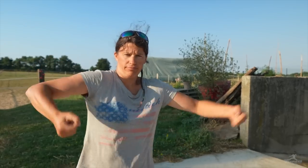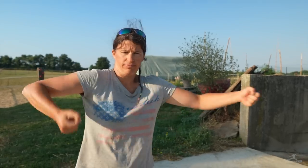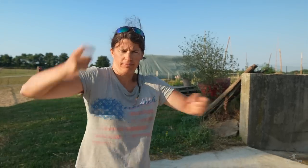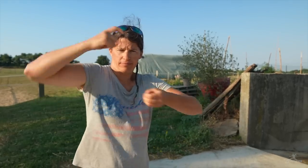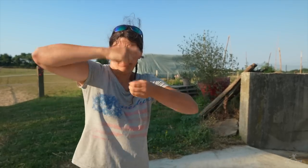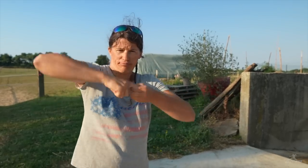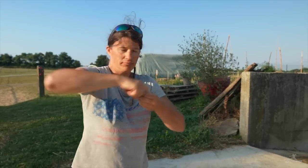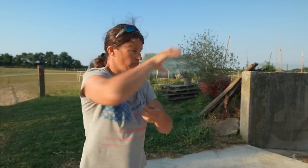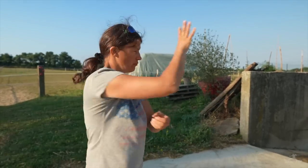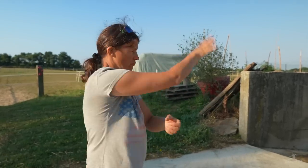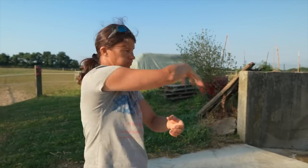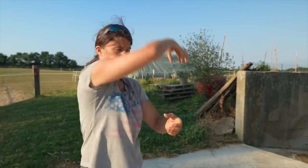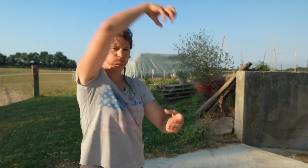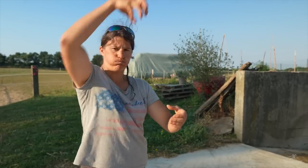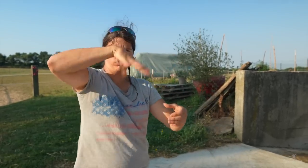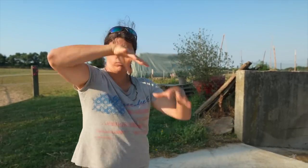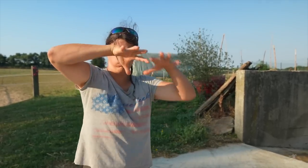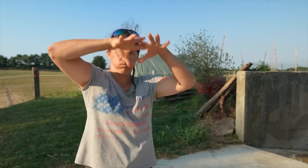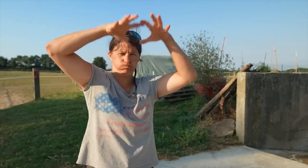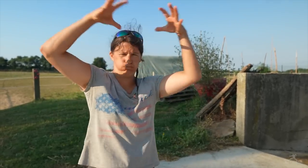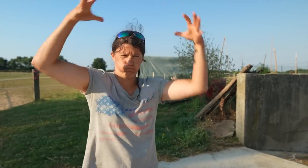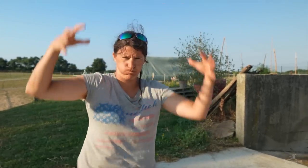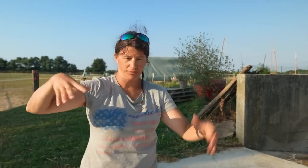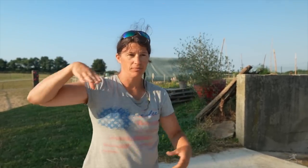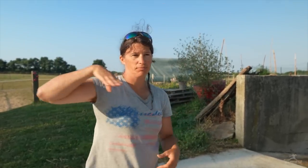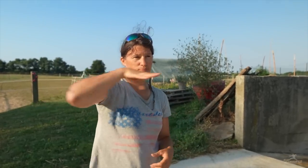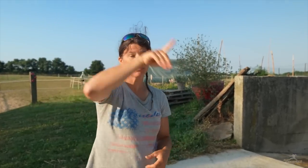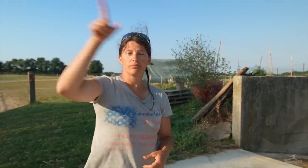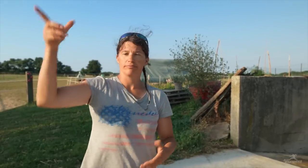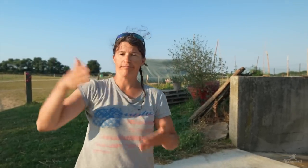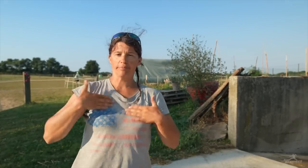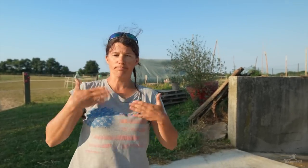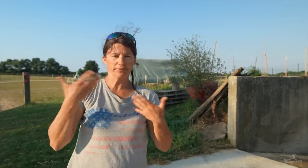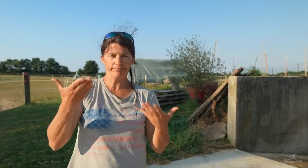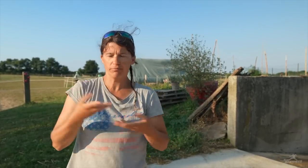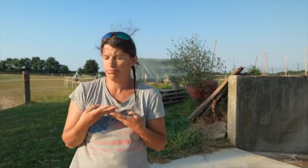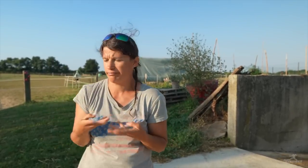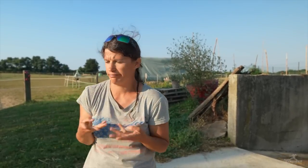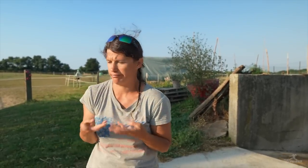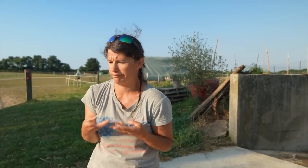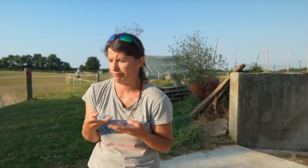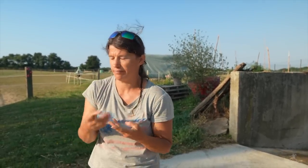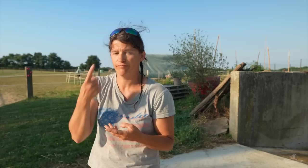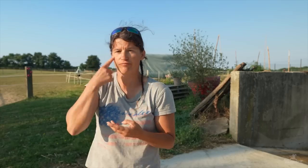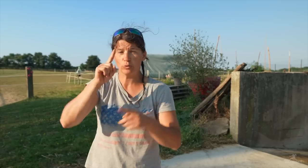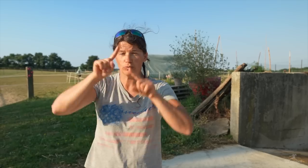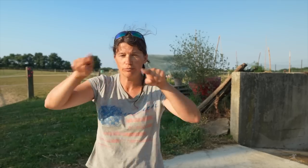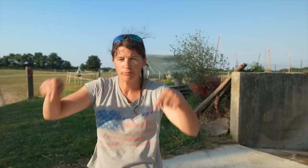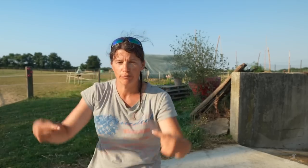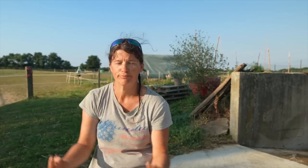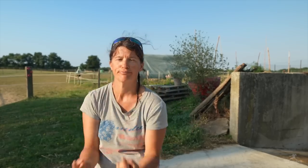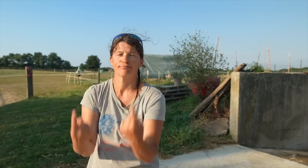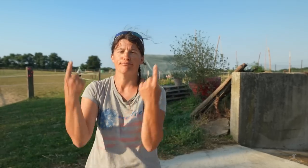to collect the hay into a huge truck. Then they will turn it into fertilizer for